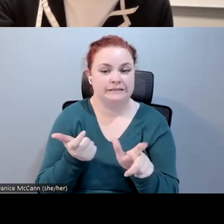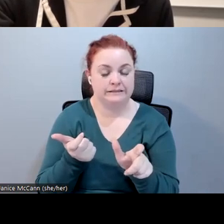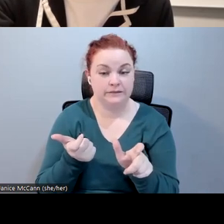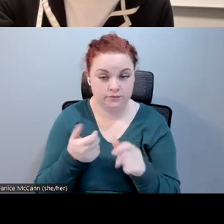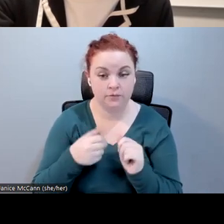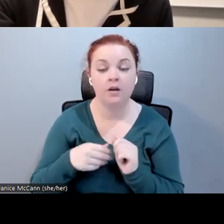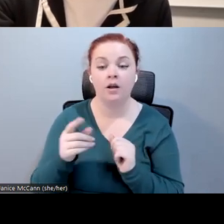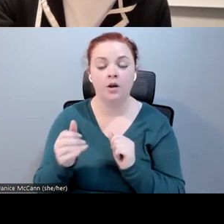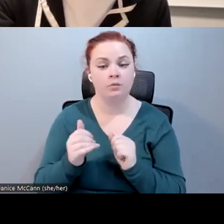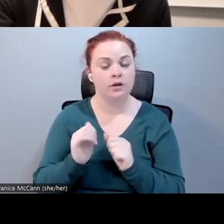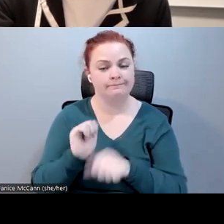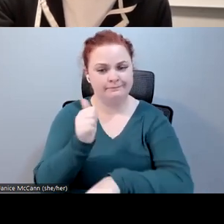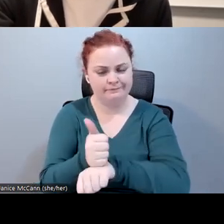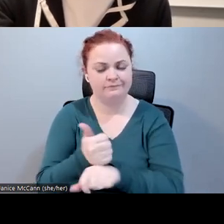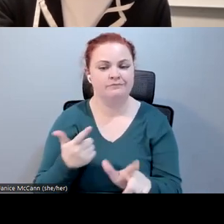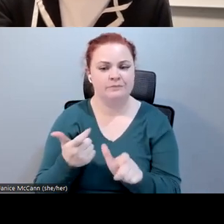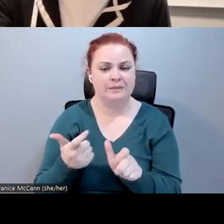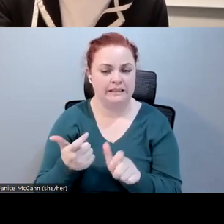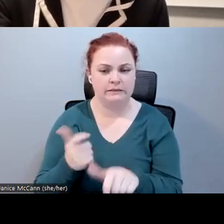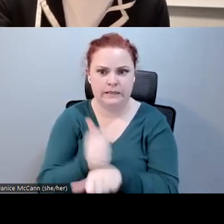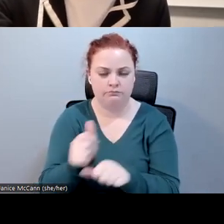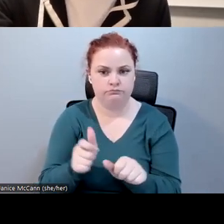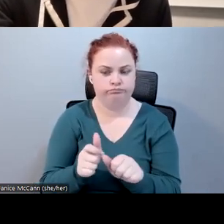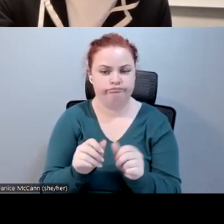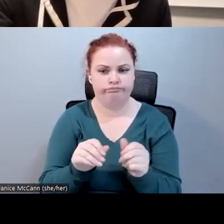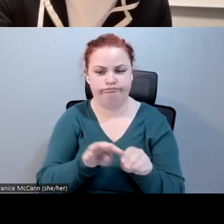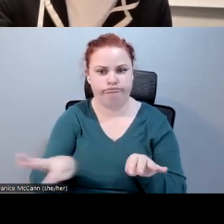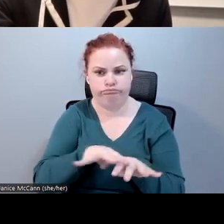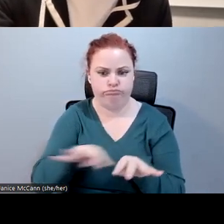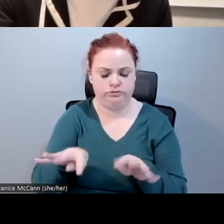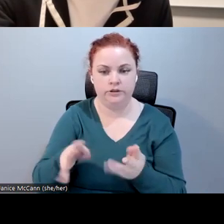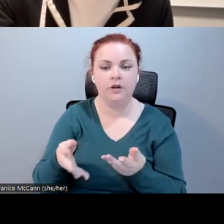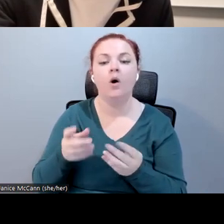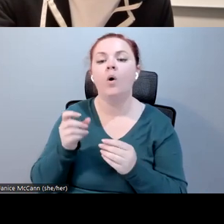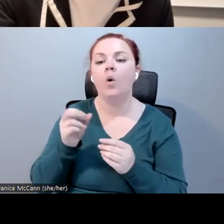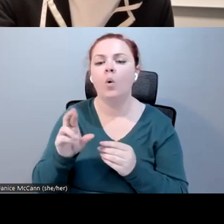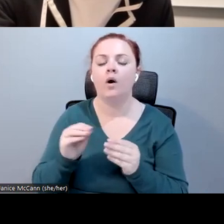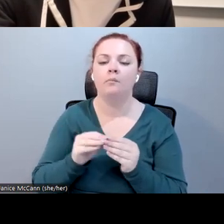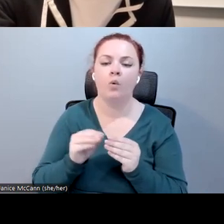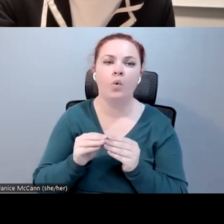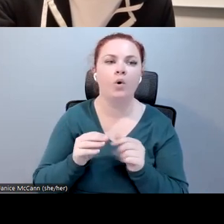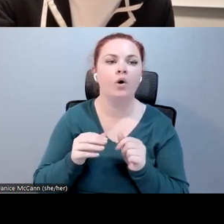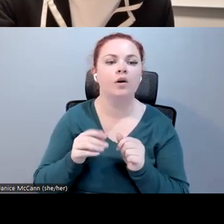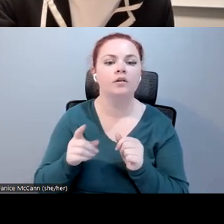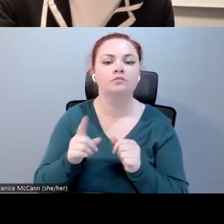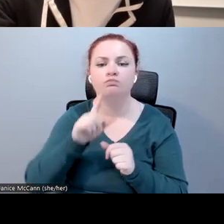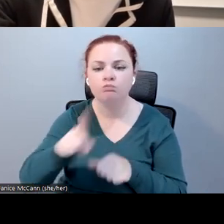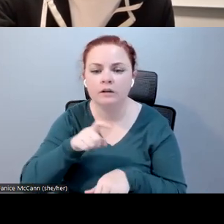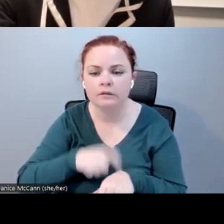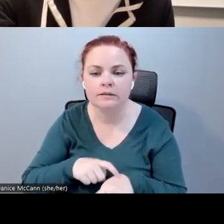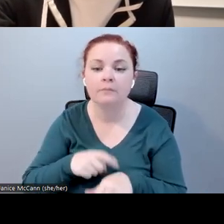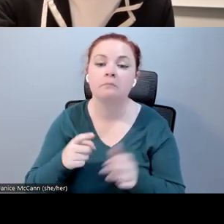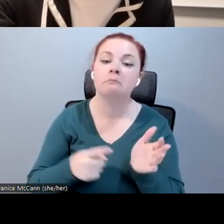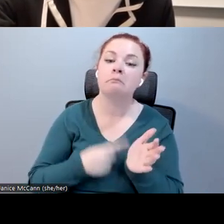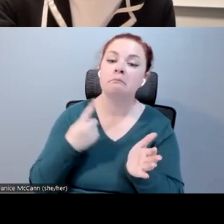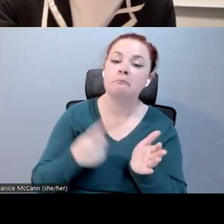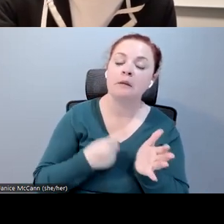fixed rate, a fixed space? Versus more in real time, it can